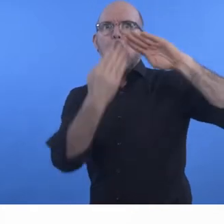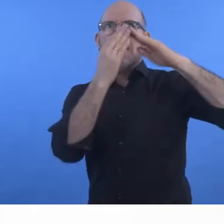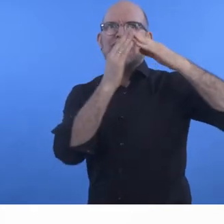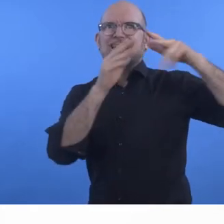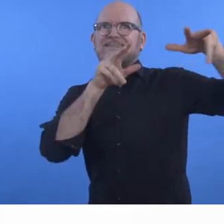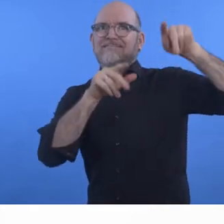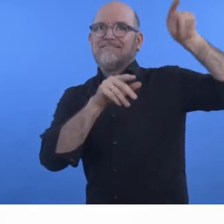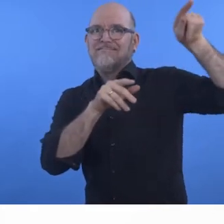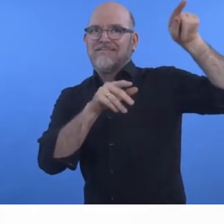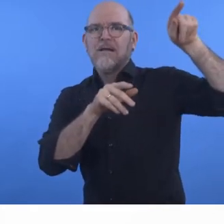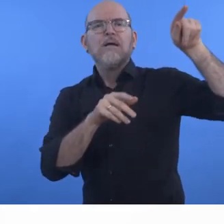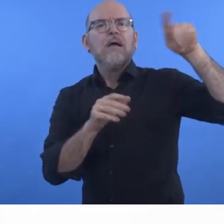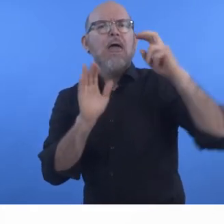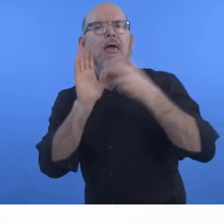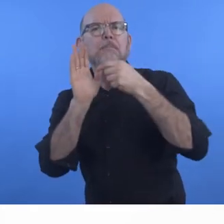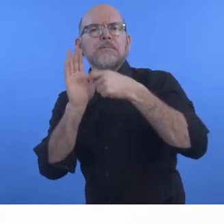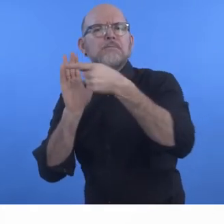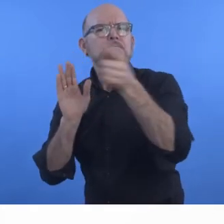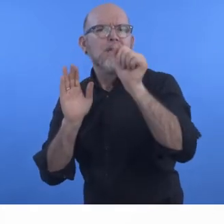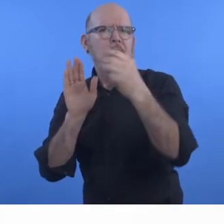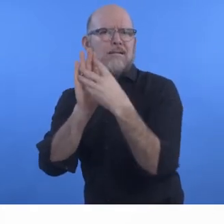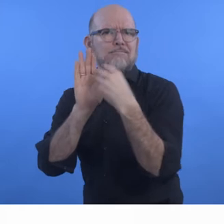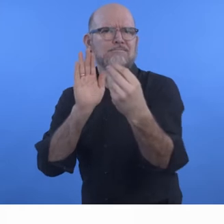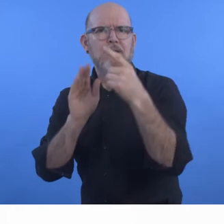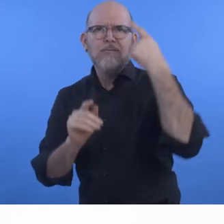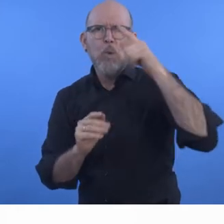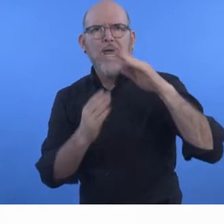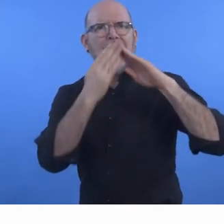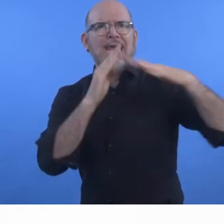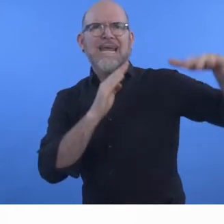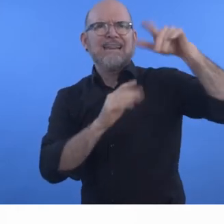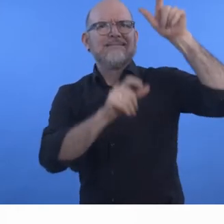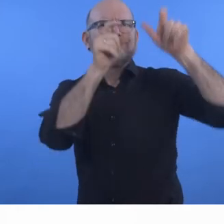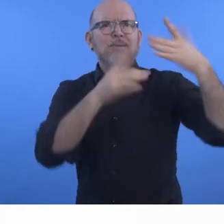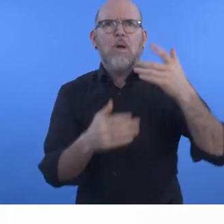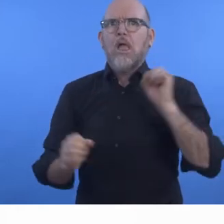of São Paulo. Via an app, users can communicate with municipal civil servants